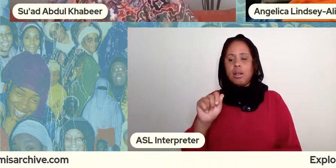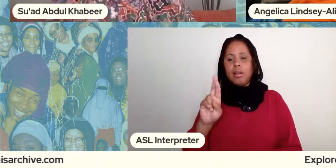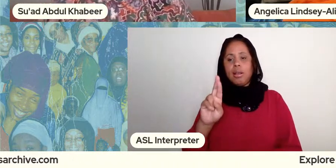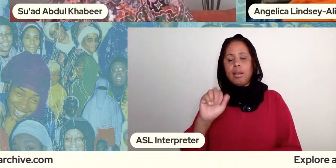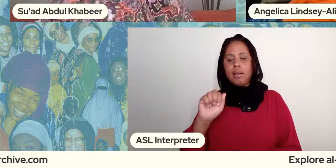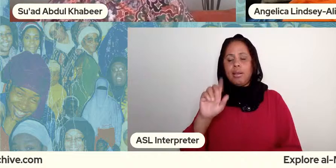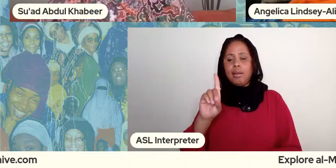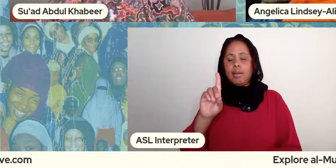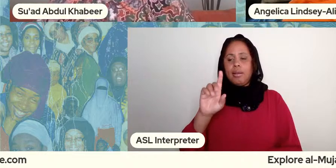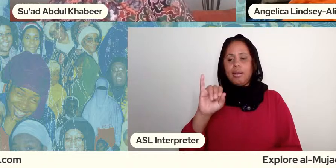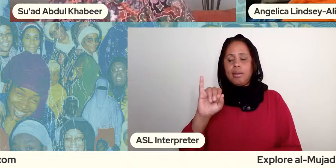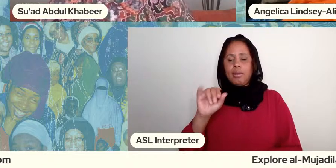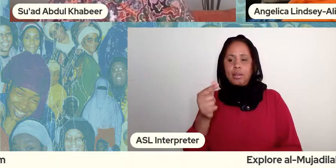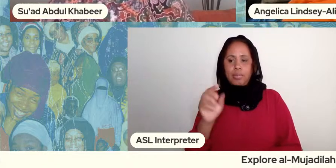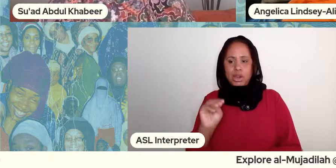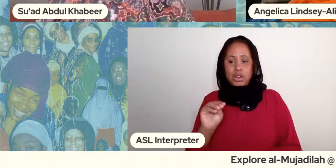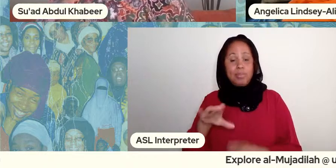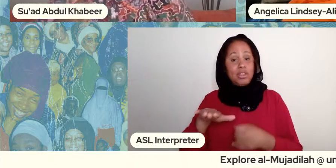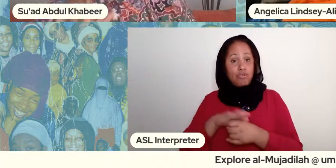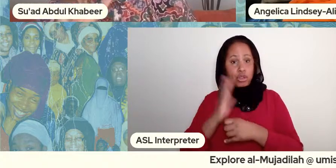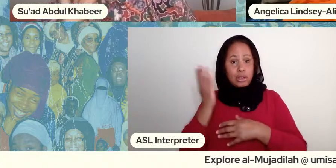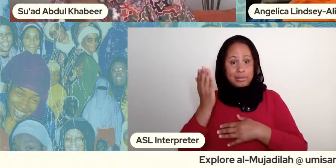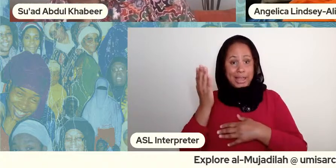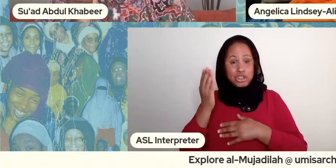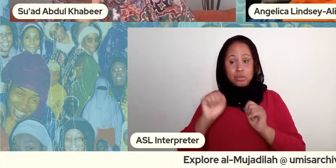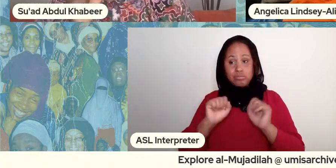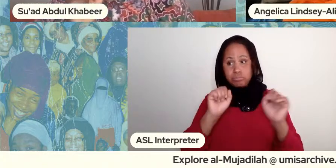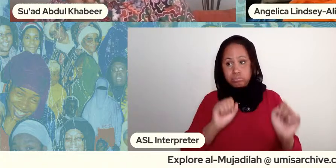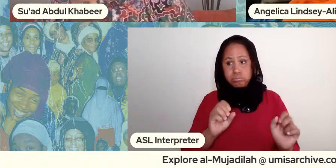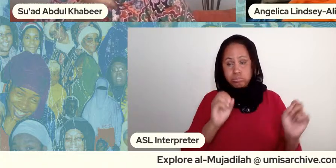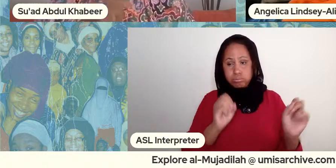full lecture is up there on the exhibition but we're going to just listen to a short clip and